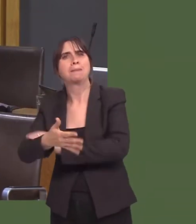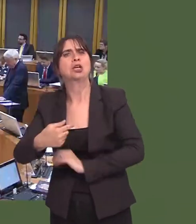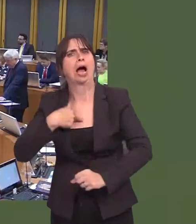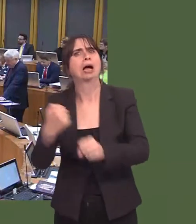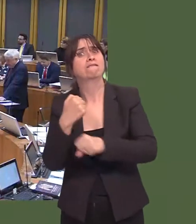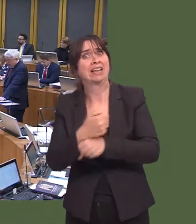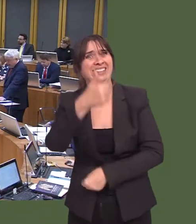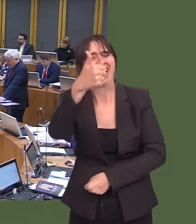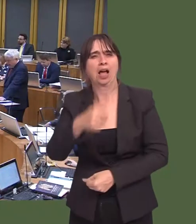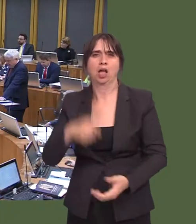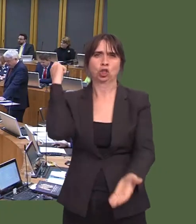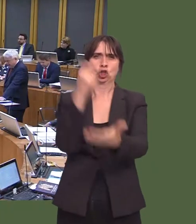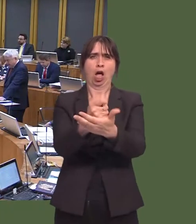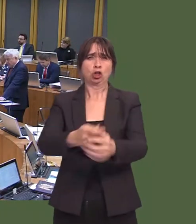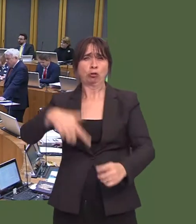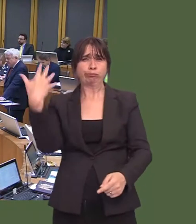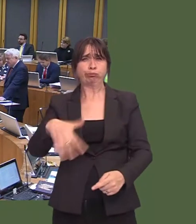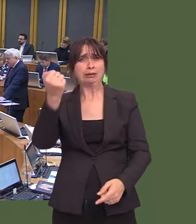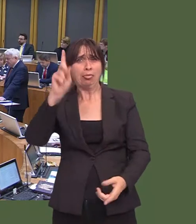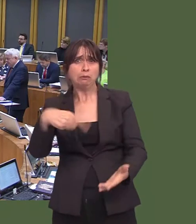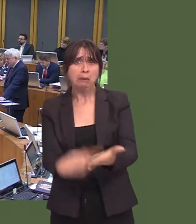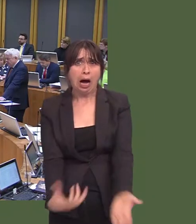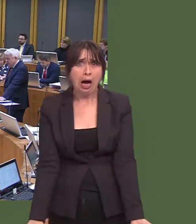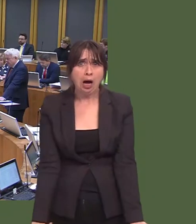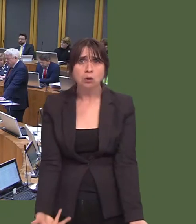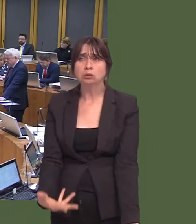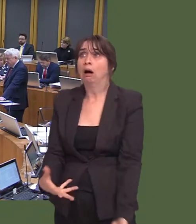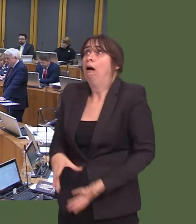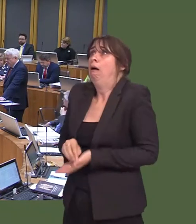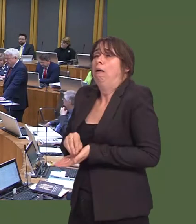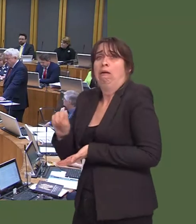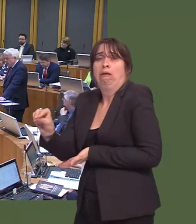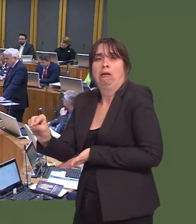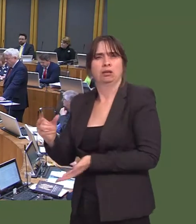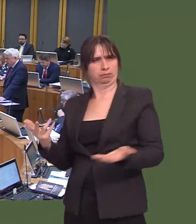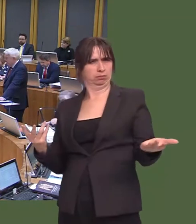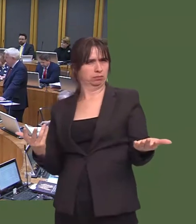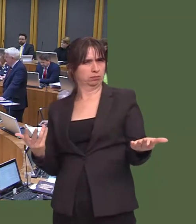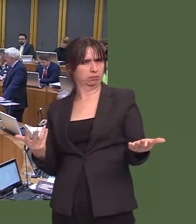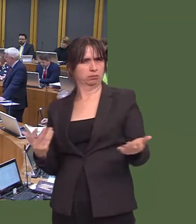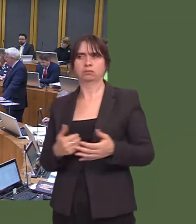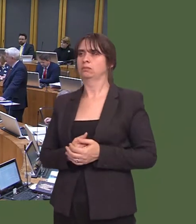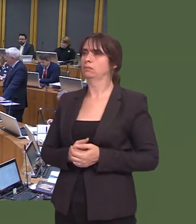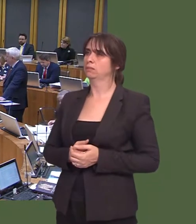Carwyn Jones: For all of us in this Chamber itís always difficult to know whether ëNo cold callingí means political canvassers as well.